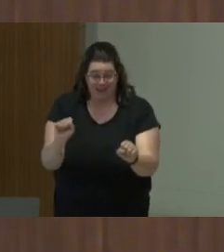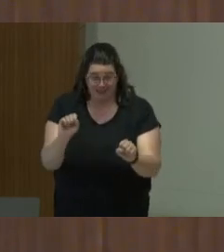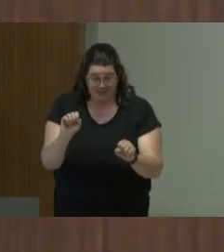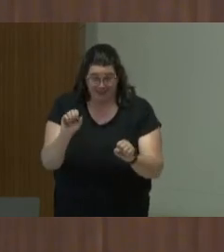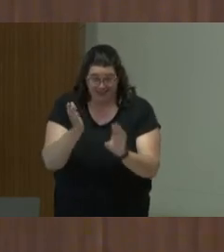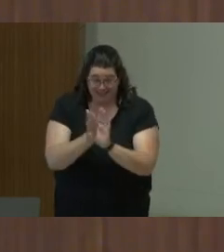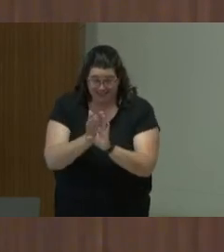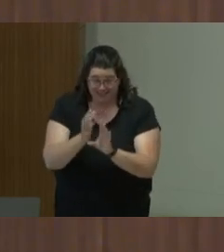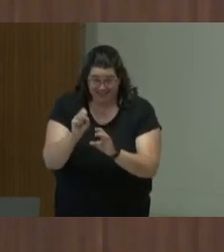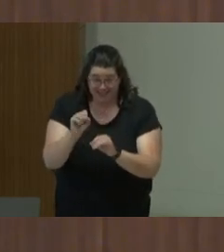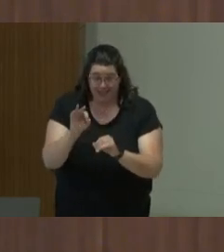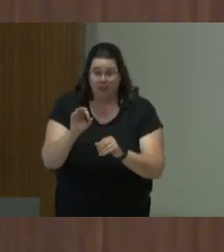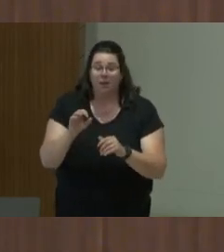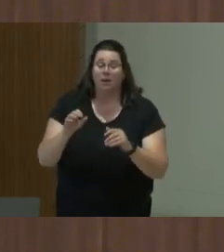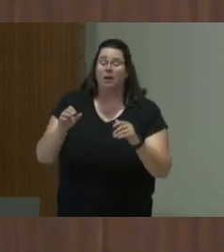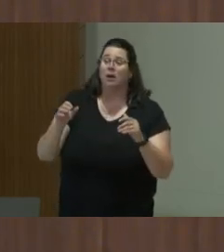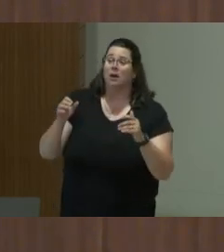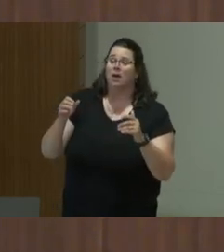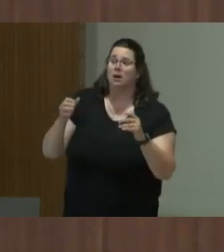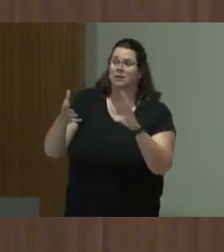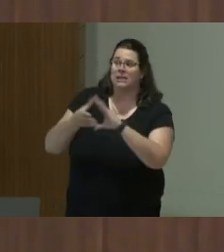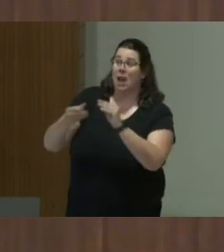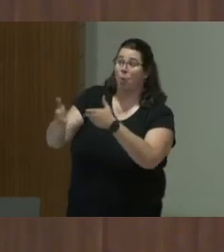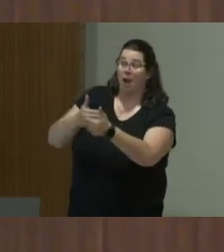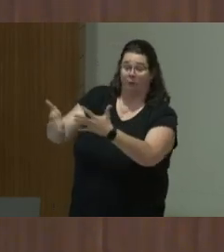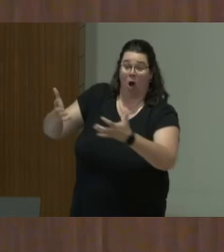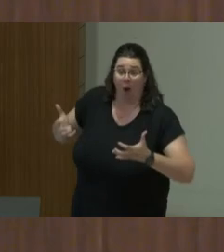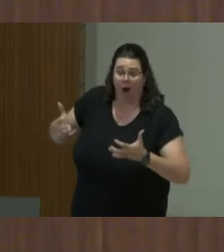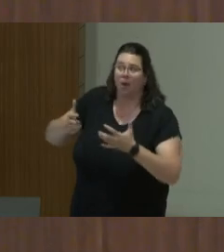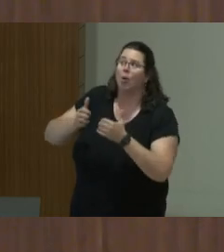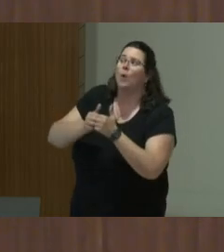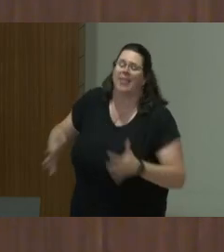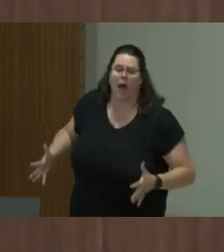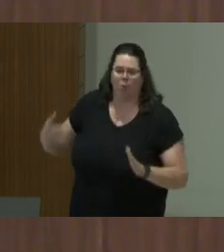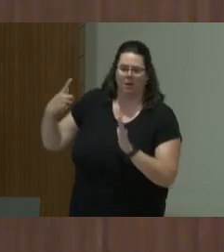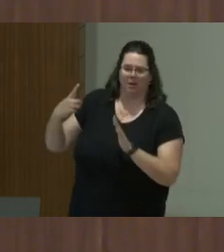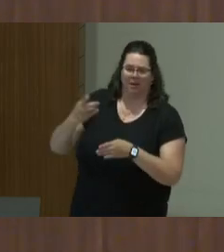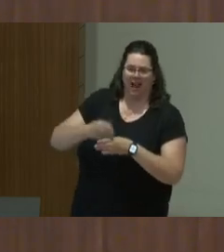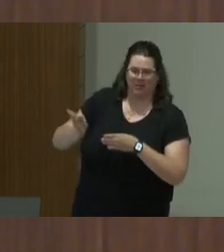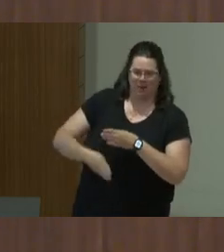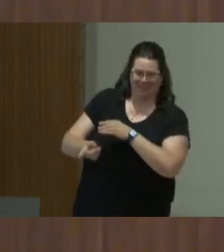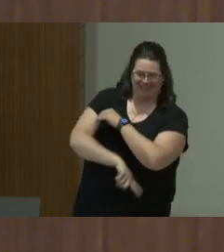That is saying whatever you want without consequences. But if we are looking very sharp to that,